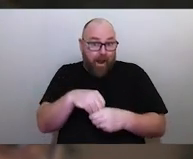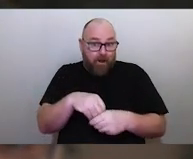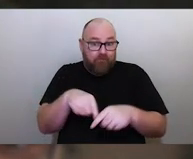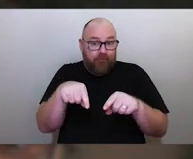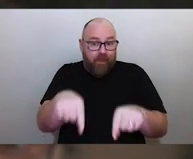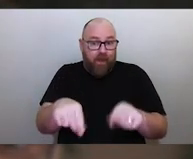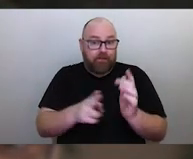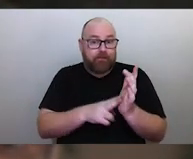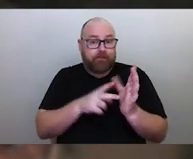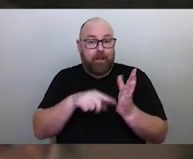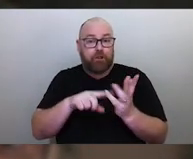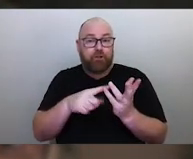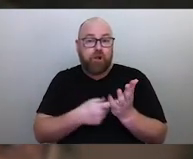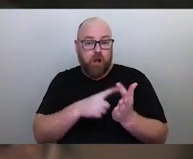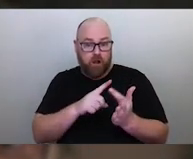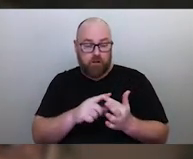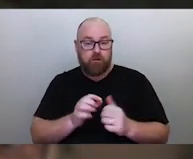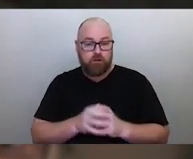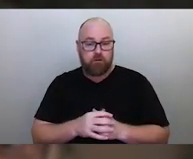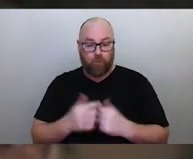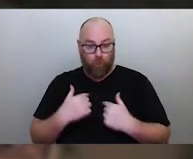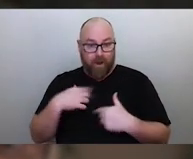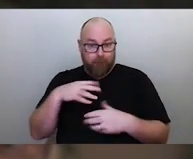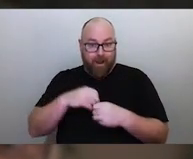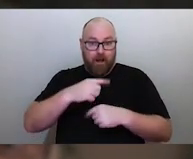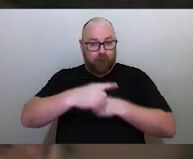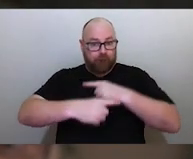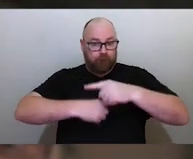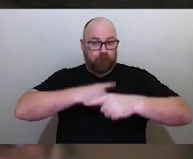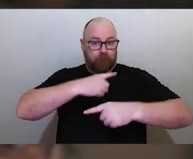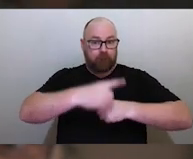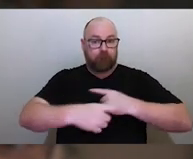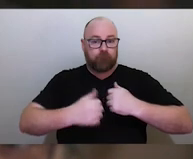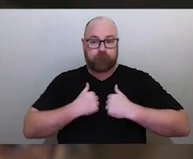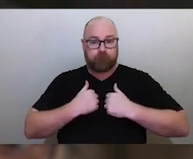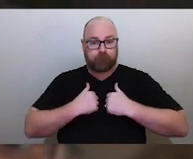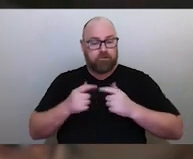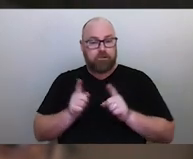And it's such a big part of our world. And Duane was talking